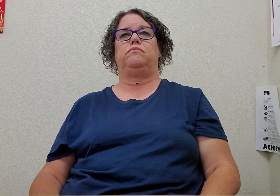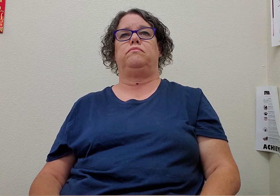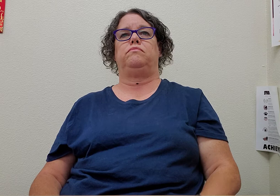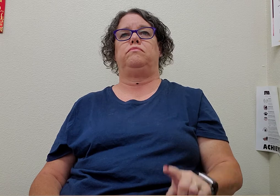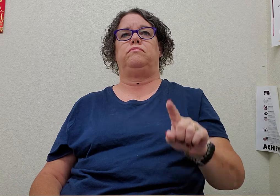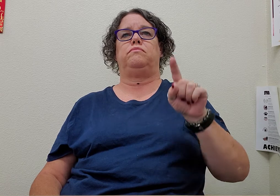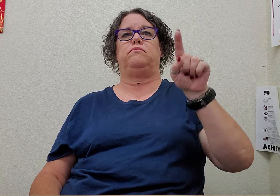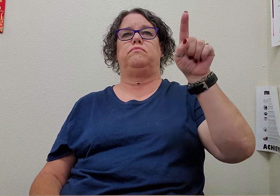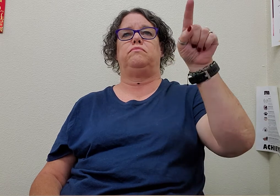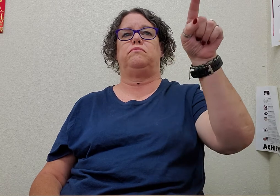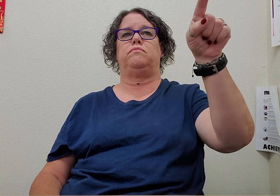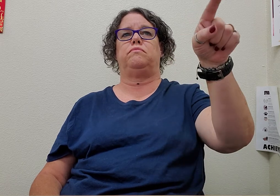over there